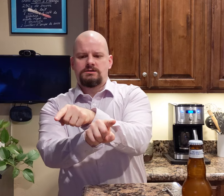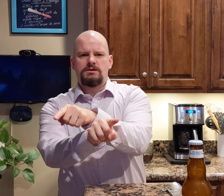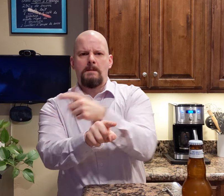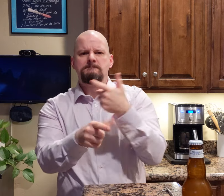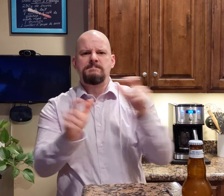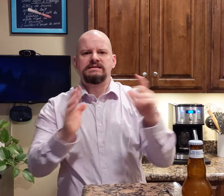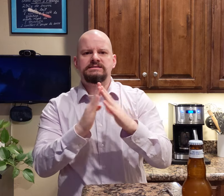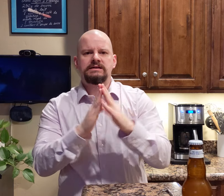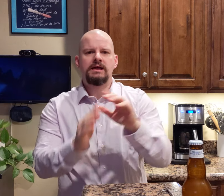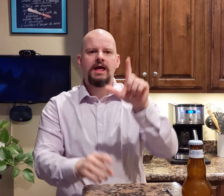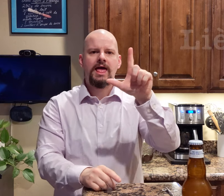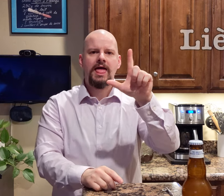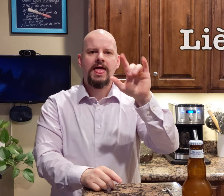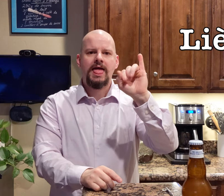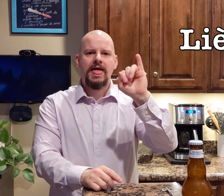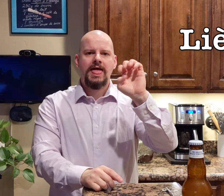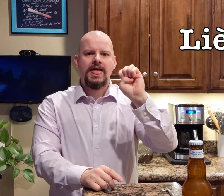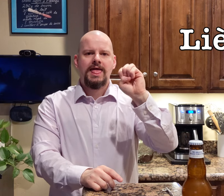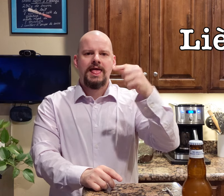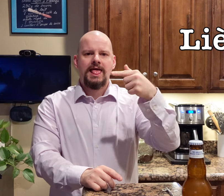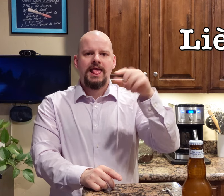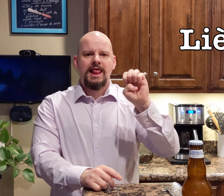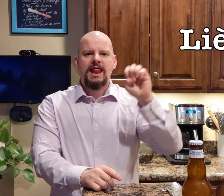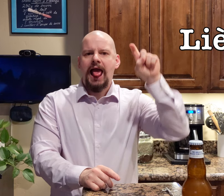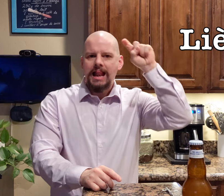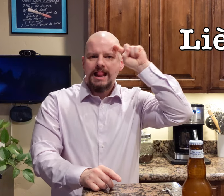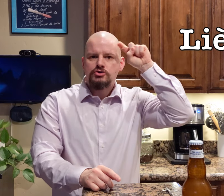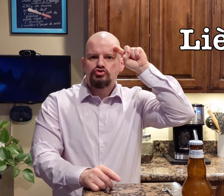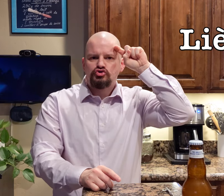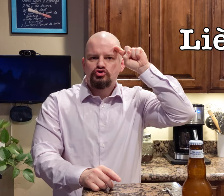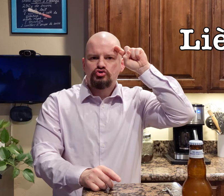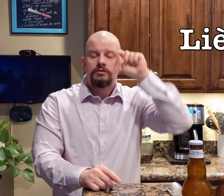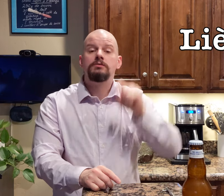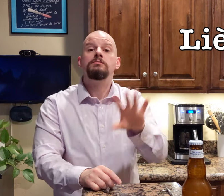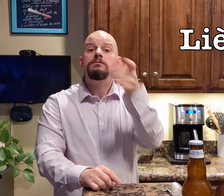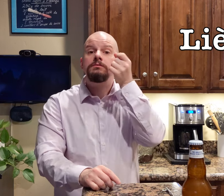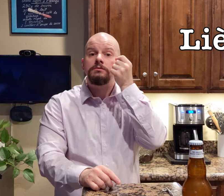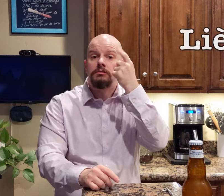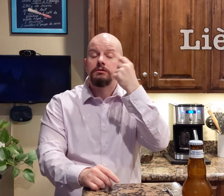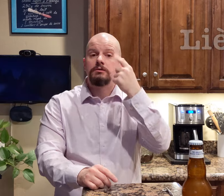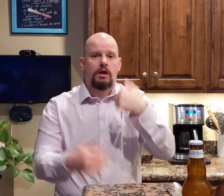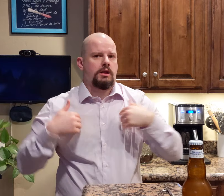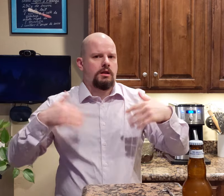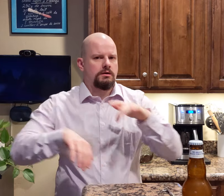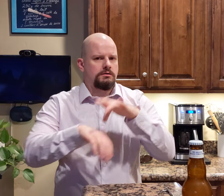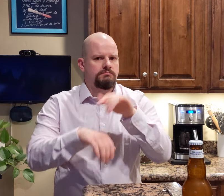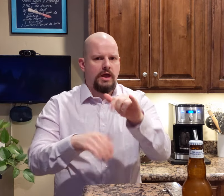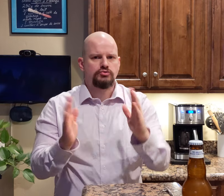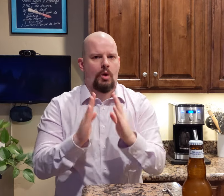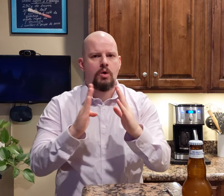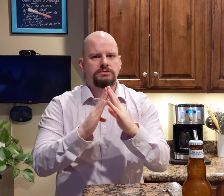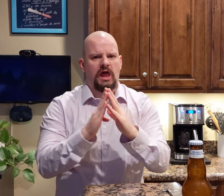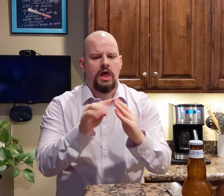that's Liège and there's the sign for it. I have not been to that small town but